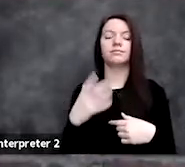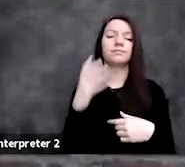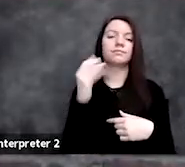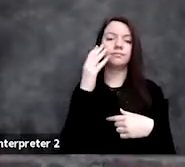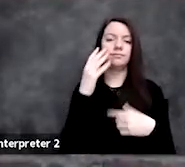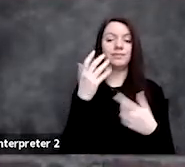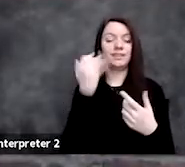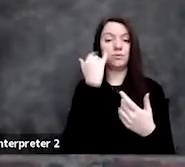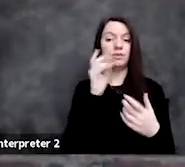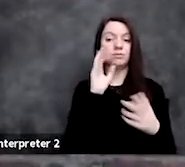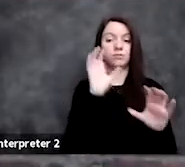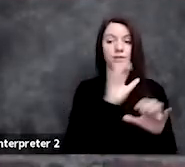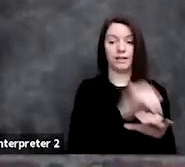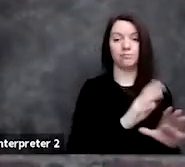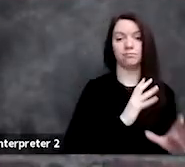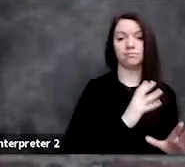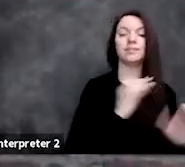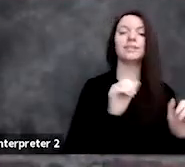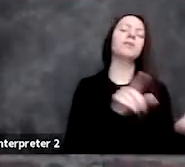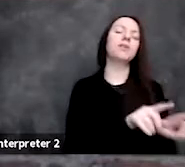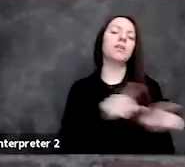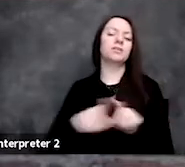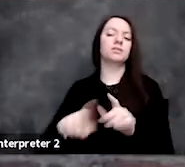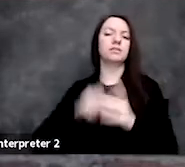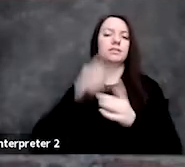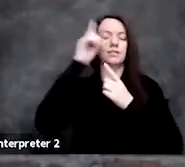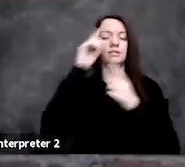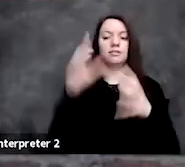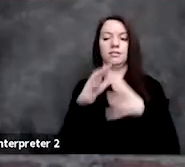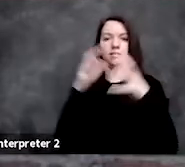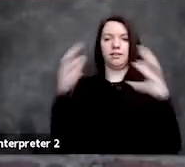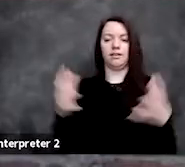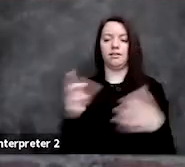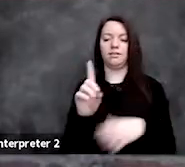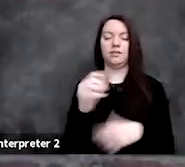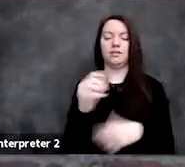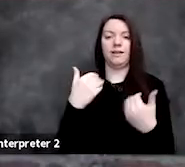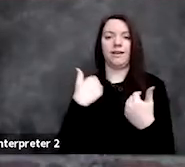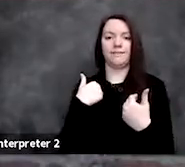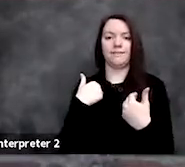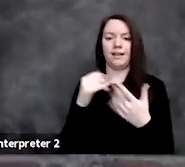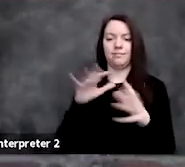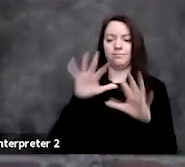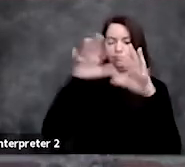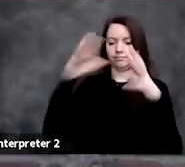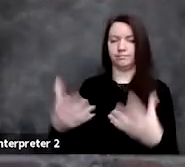can we also start to look at a lot of data that we have about genes, so can we make some big matrix that's got,